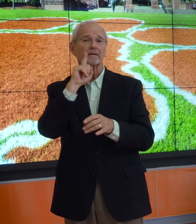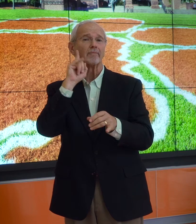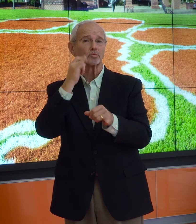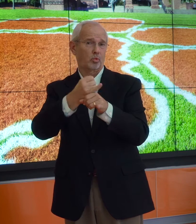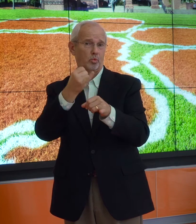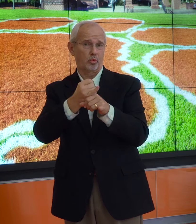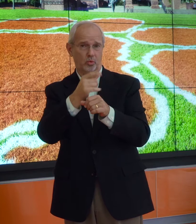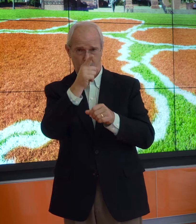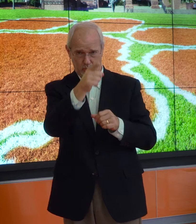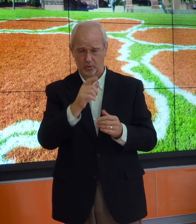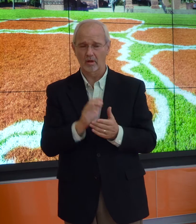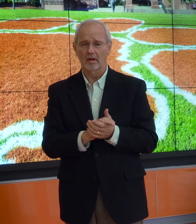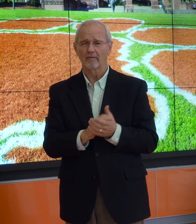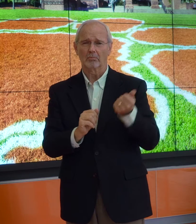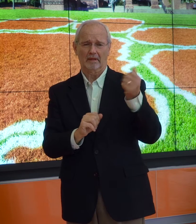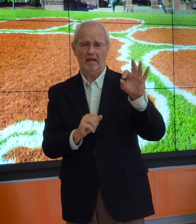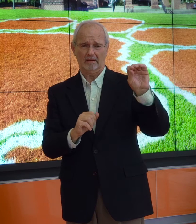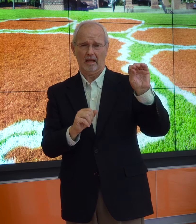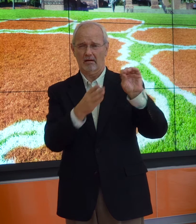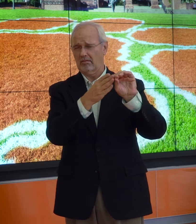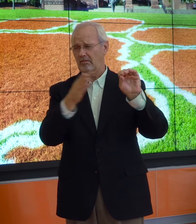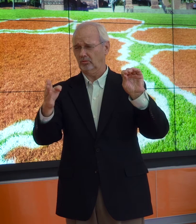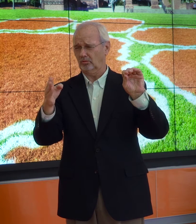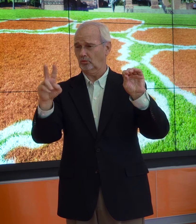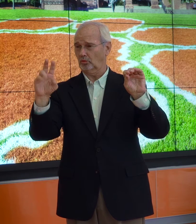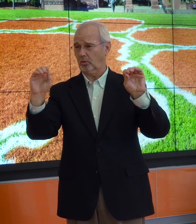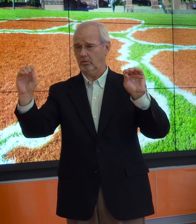From the year 1990 to 2000.